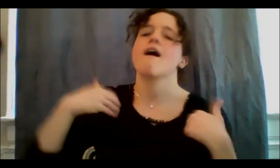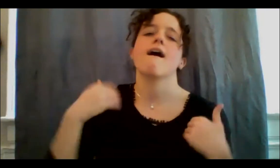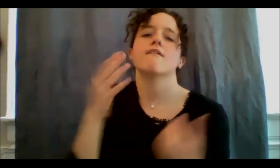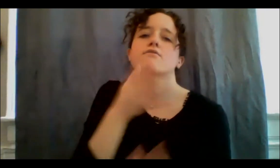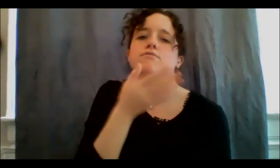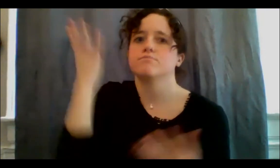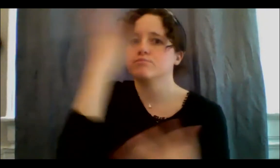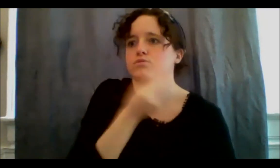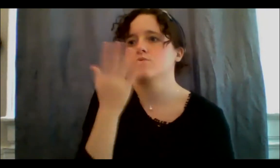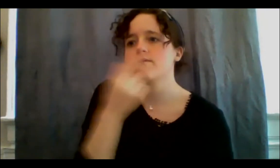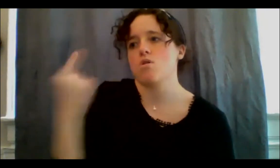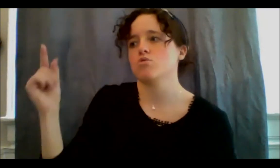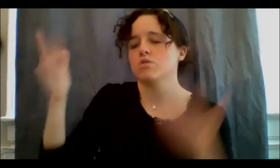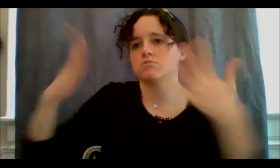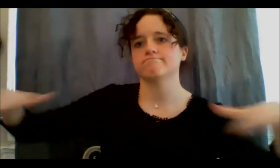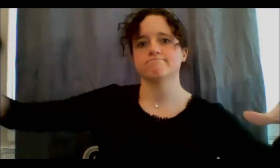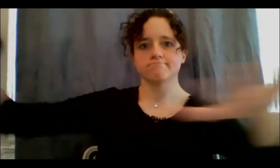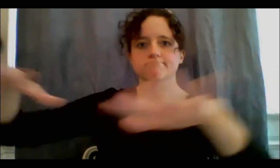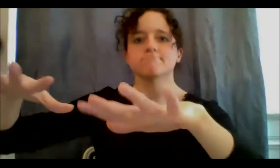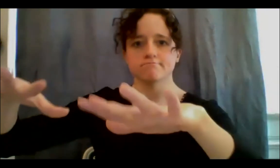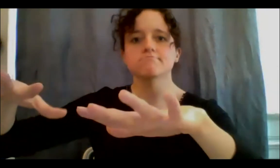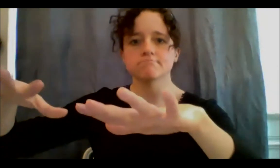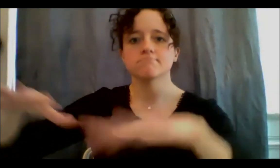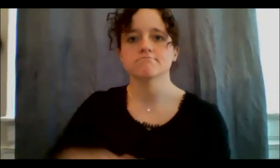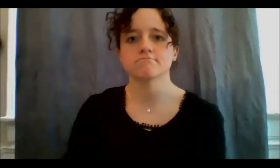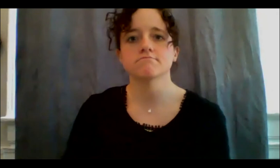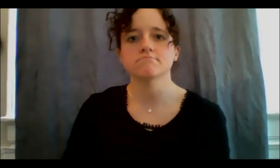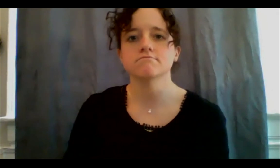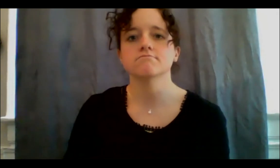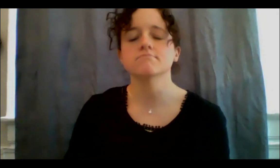Christie Pitts, that's the green space I'm talking about, and then Bickford Park